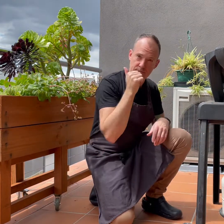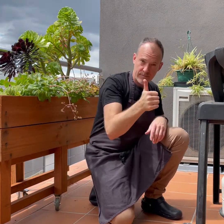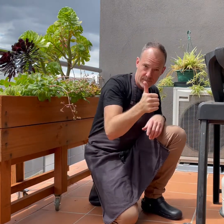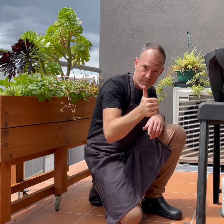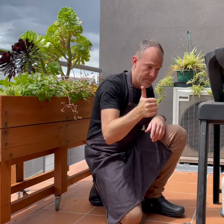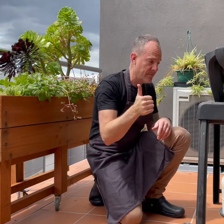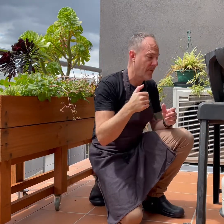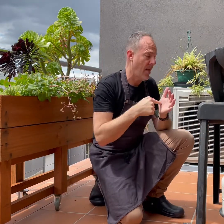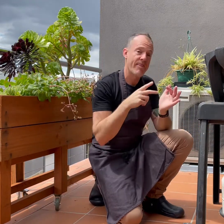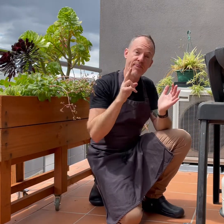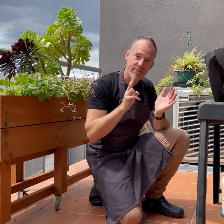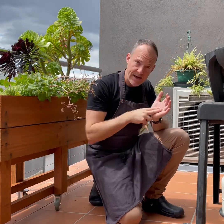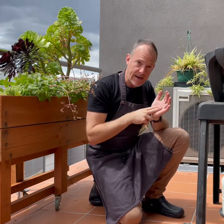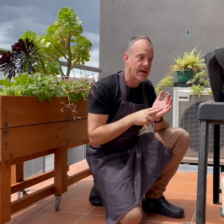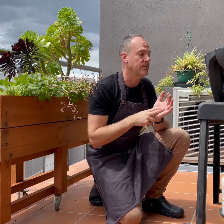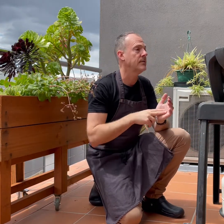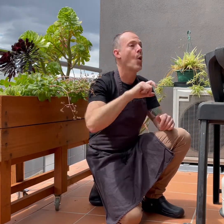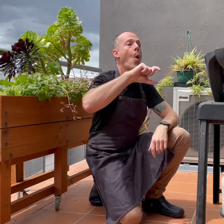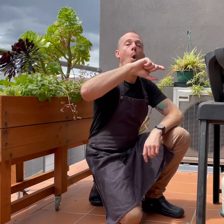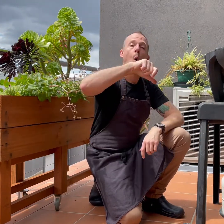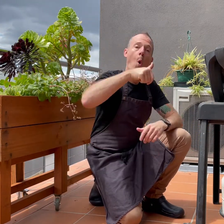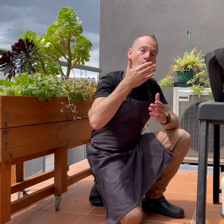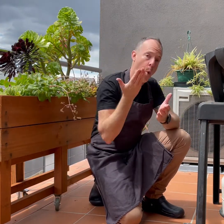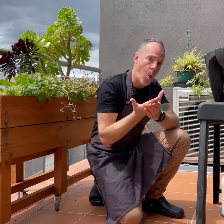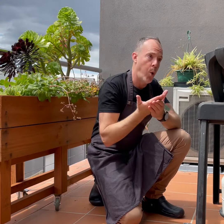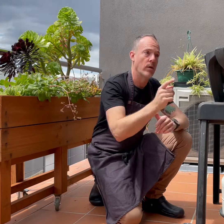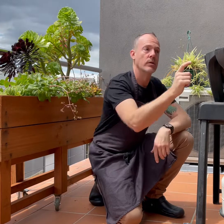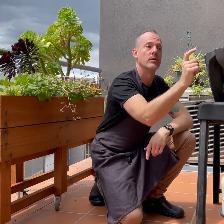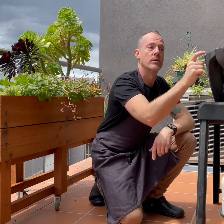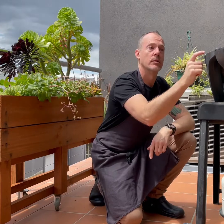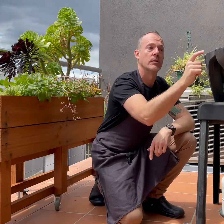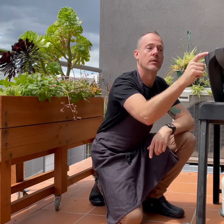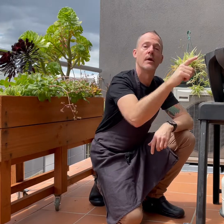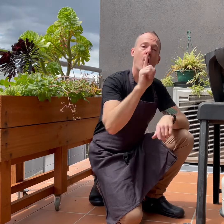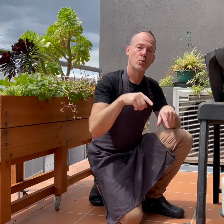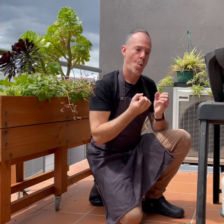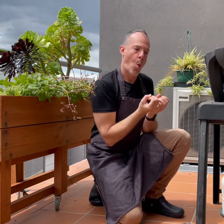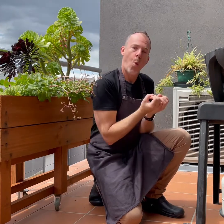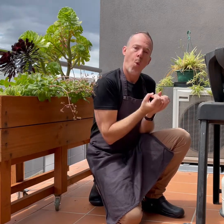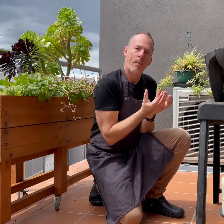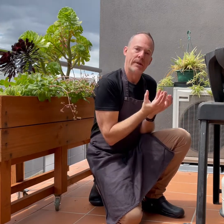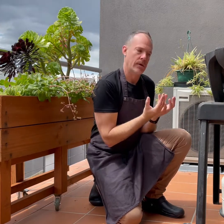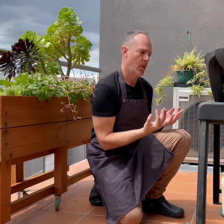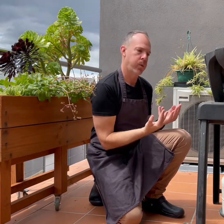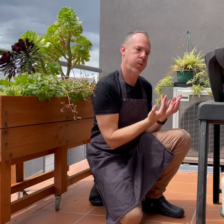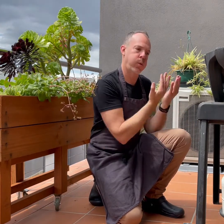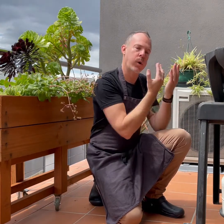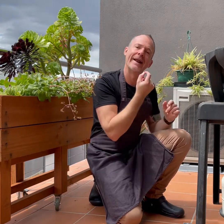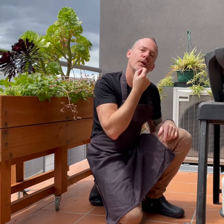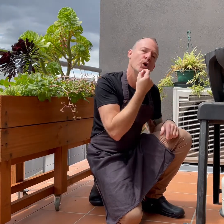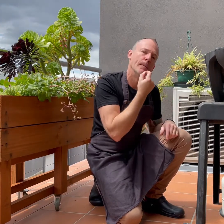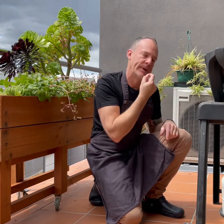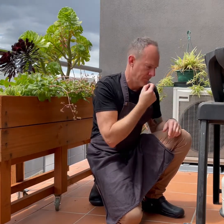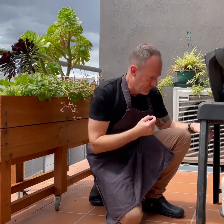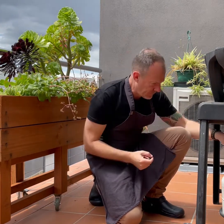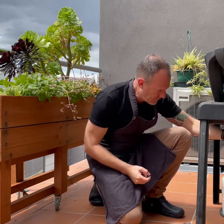Next turn on the gas tap on your BBQ to allow the gas to come through to the hot plate.